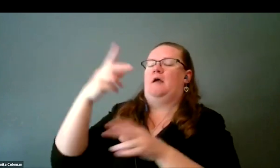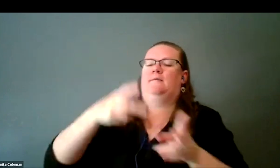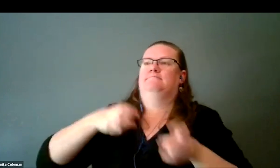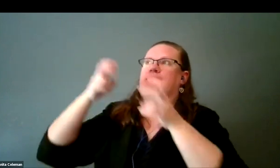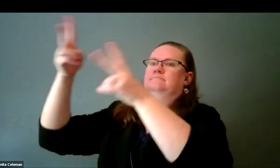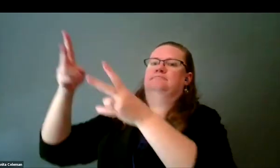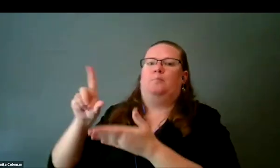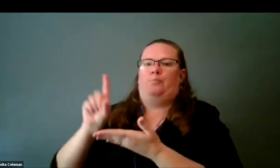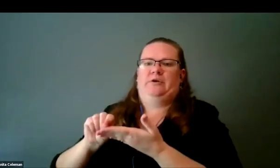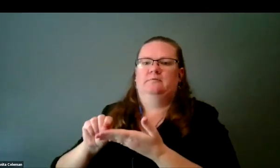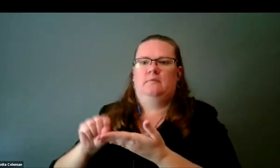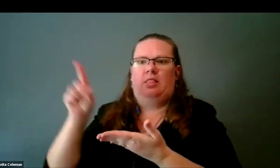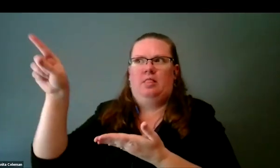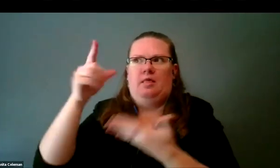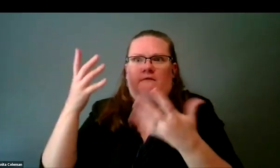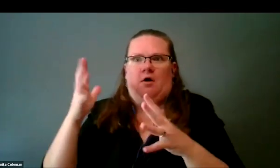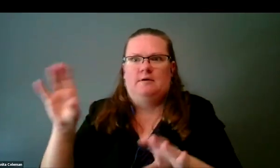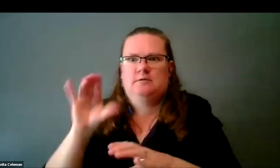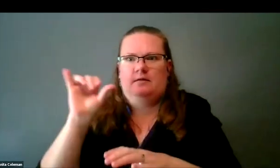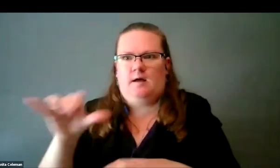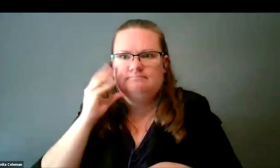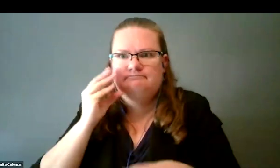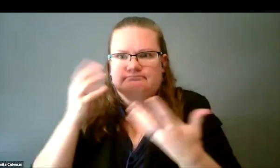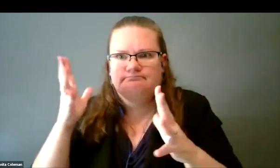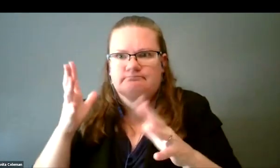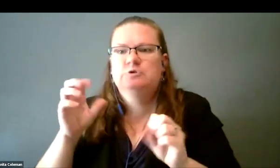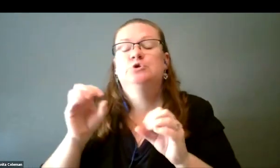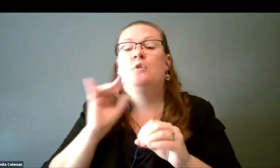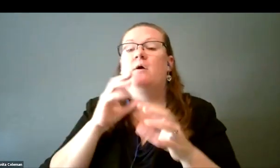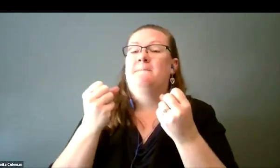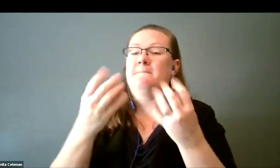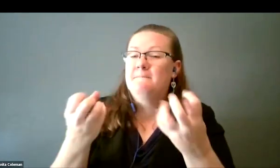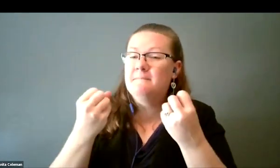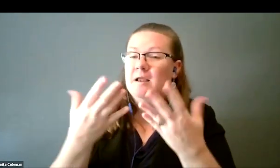There are lots of applications that would be helpful for everyone.